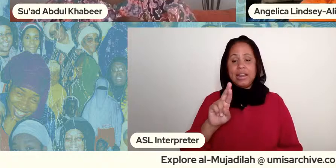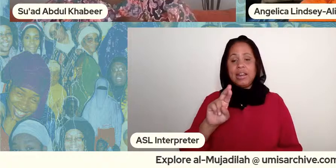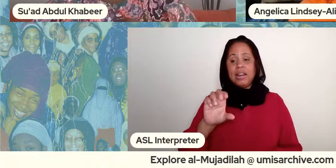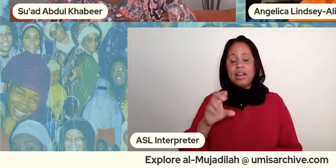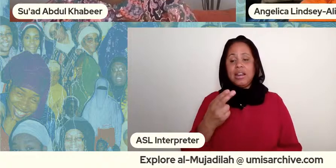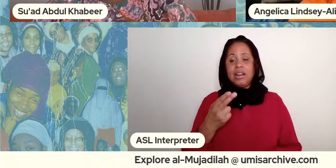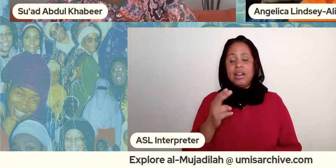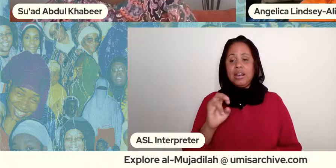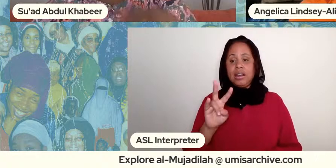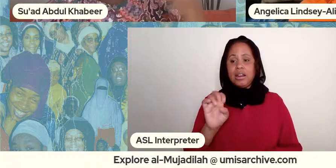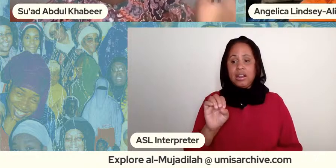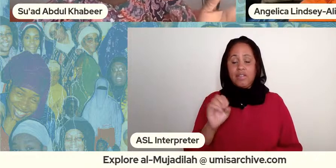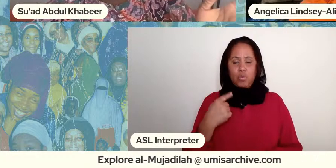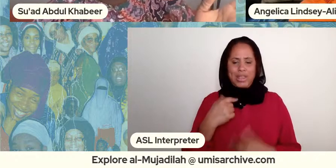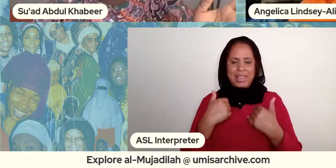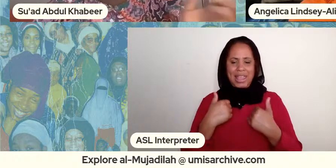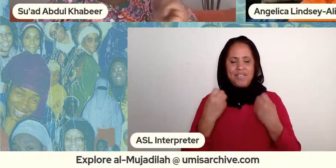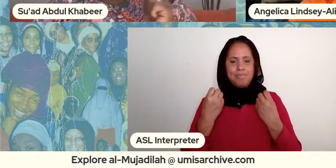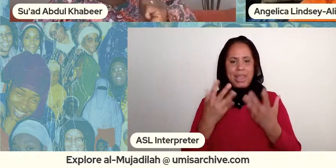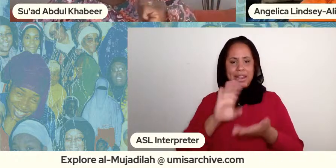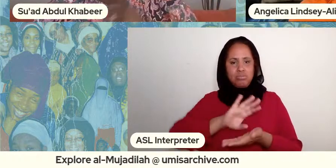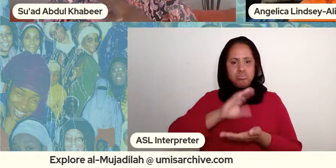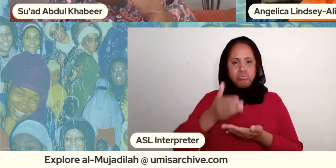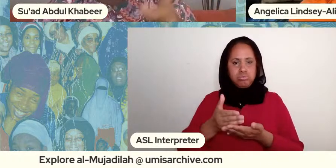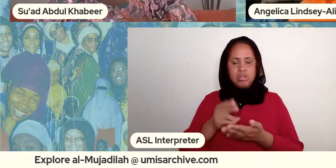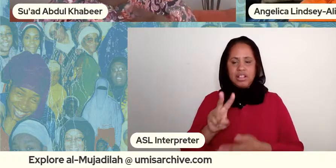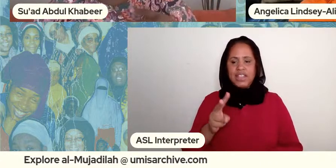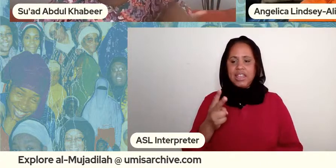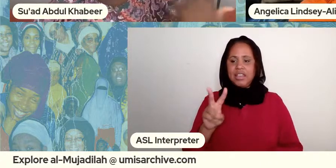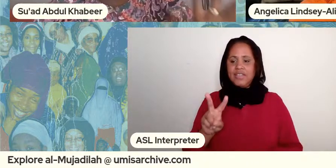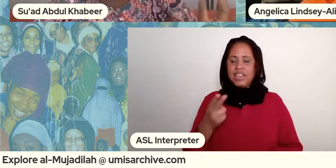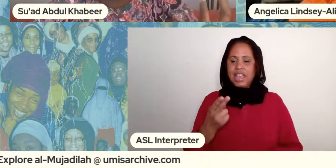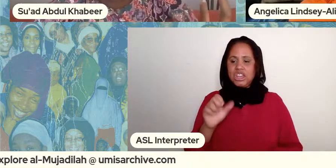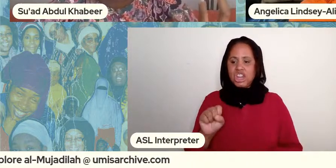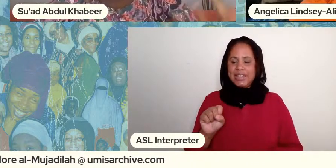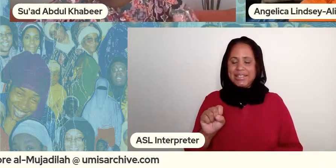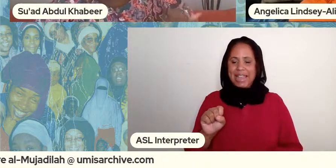and um and i love them because i love the idea of thinking about what people recording or she